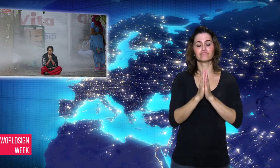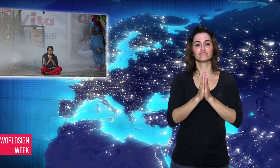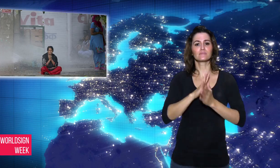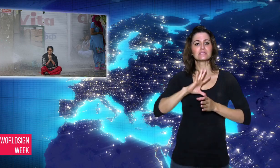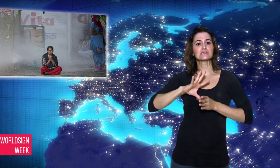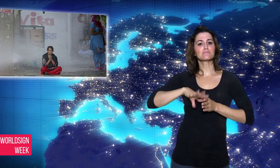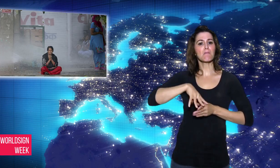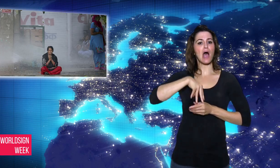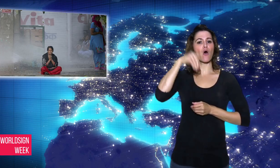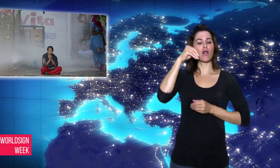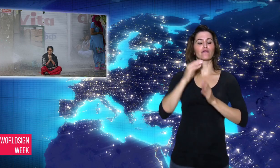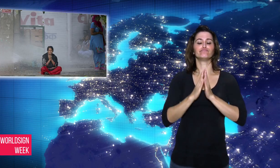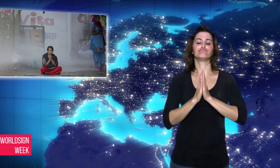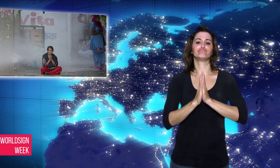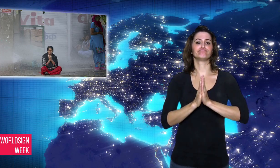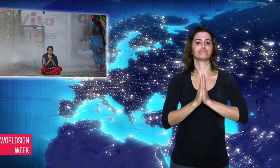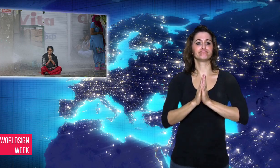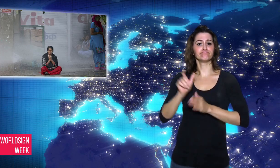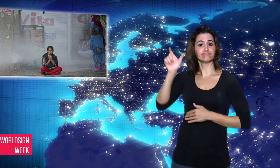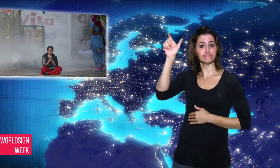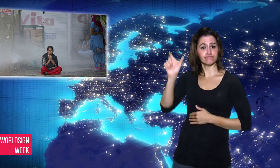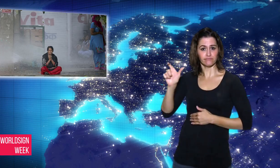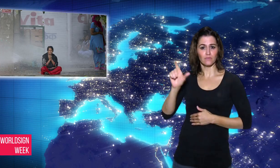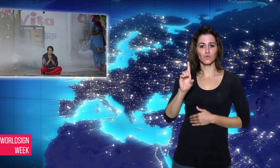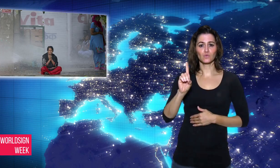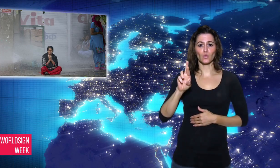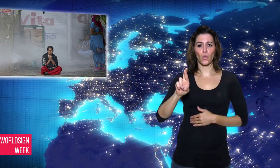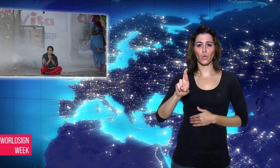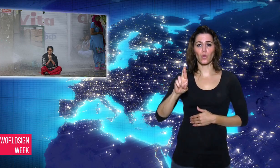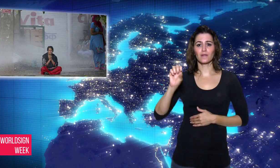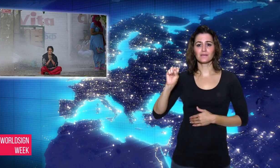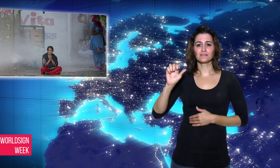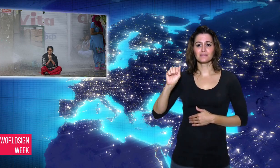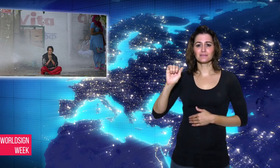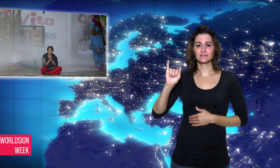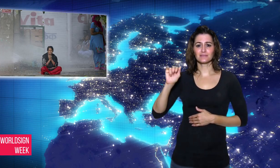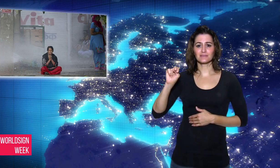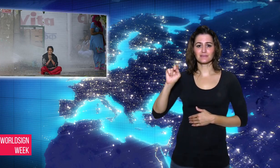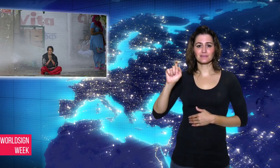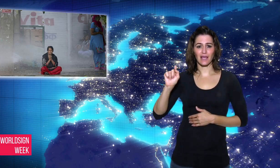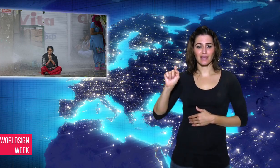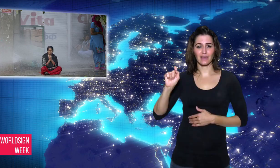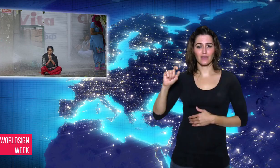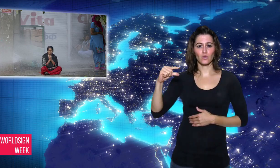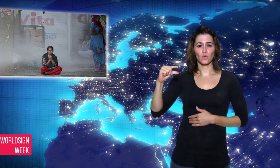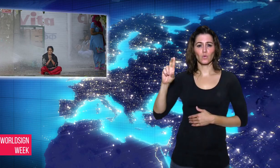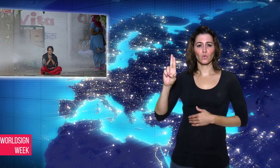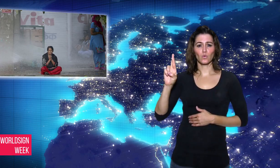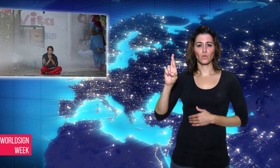Dr. Saint Gurmeet Singh Ram Rahim Insan